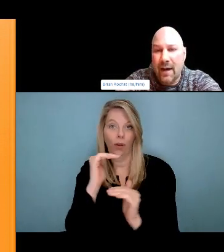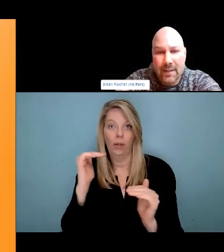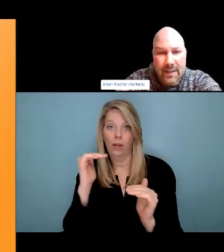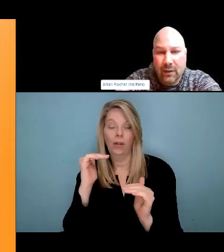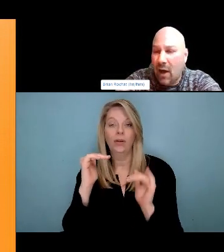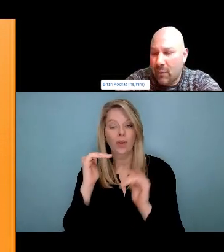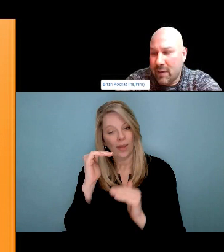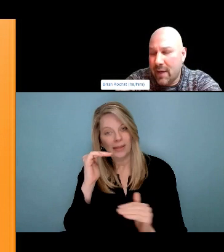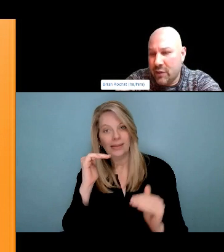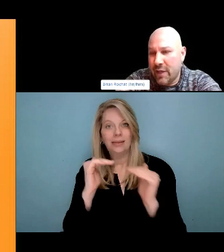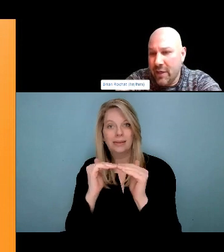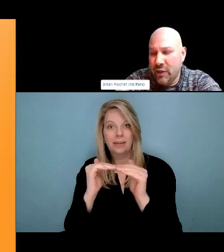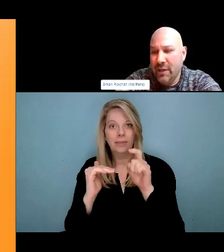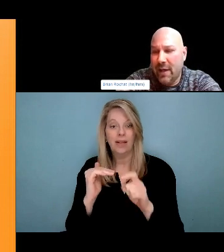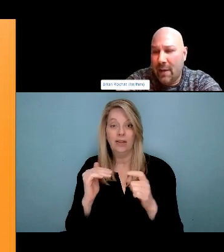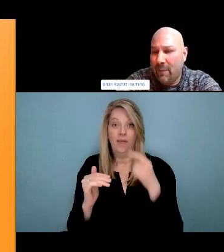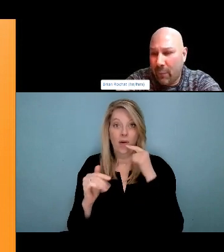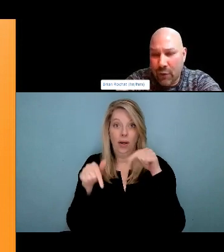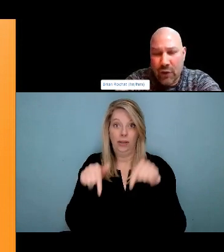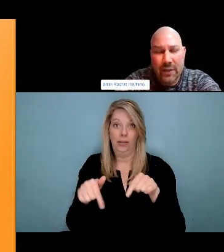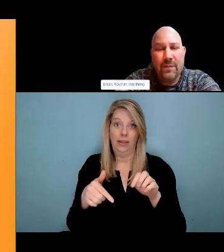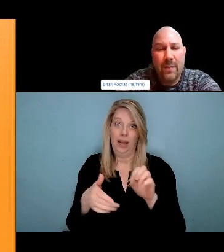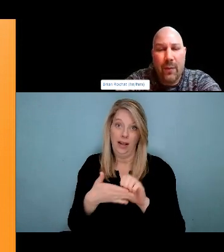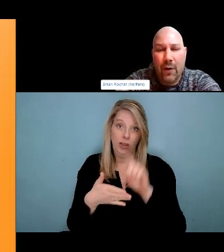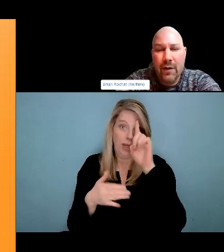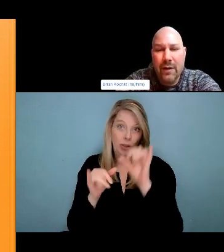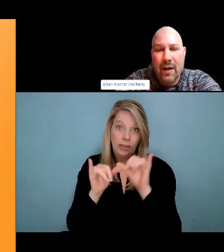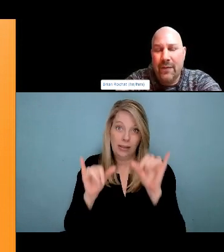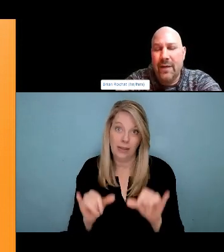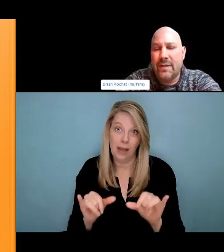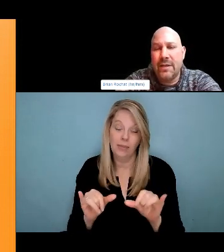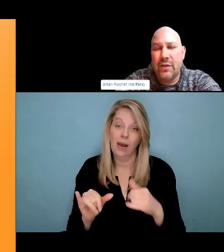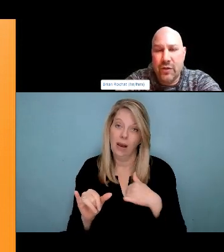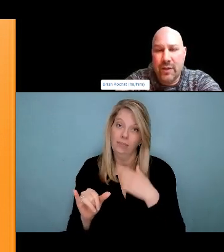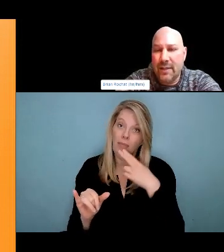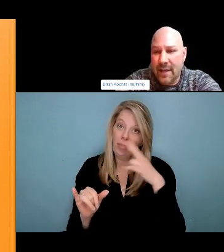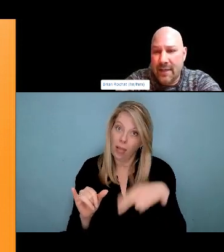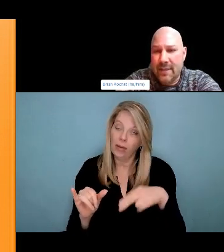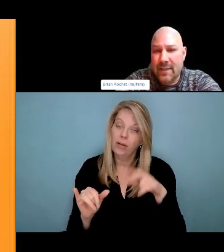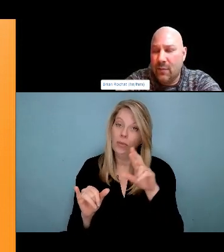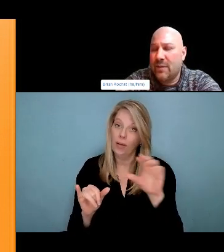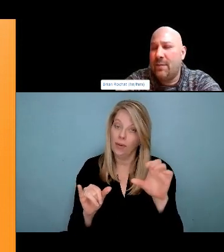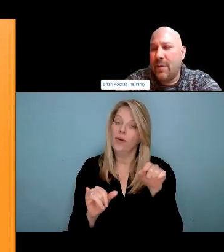we love people who use substance is that we're highly invested in one another as wellness.